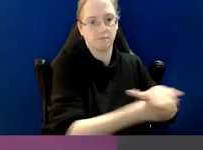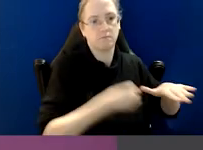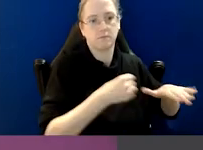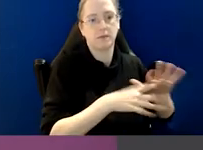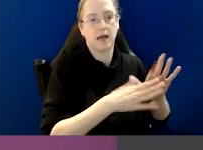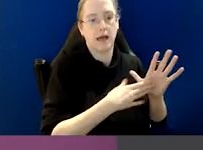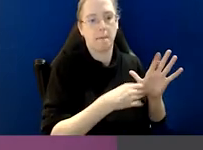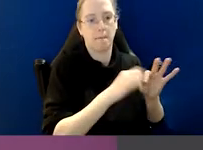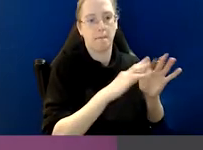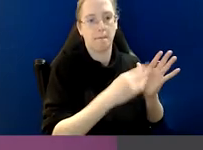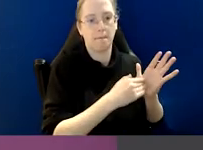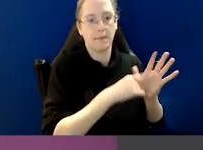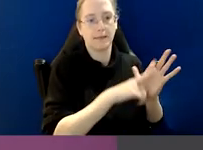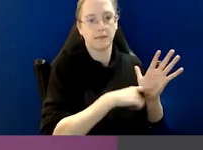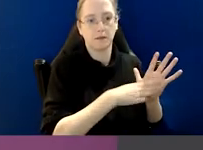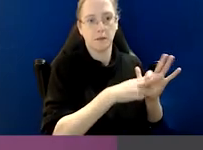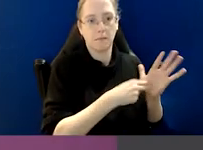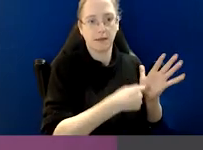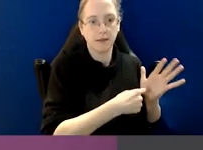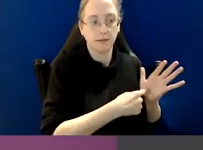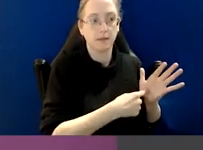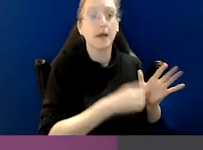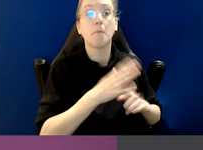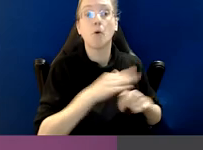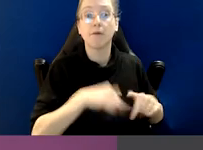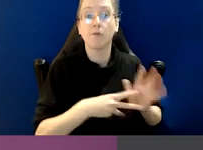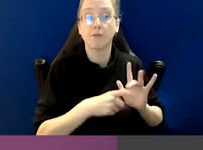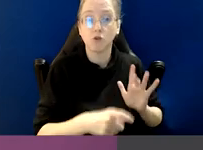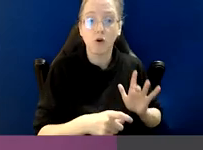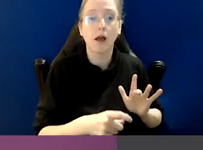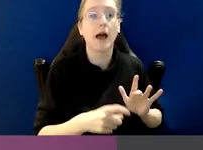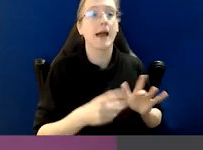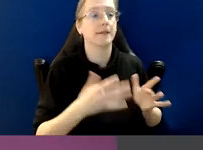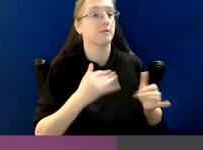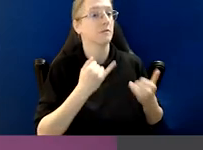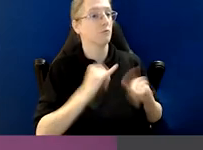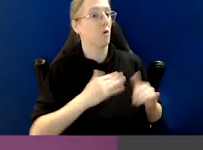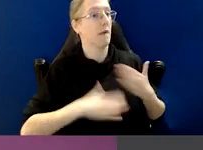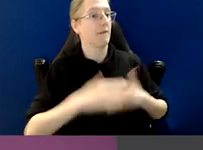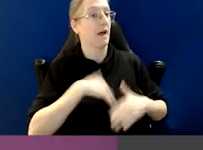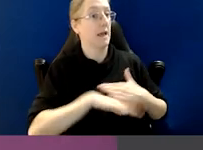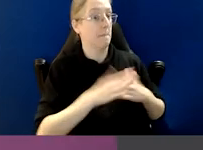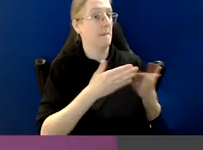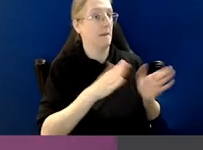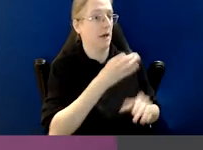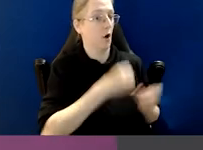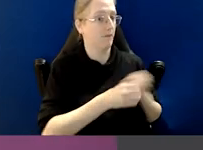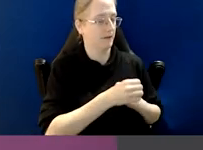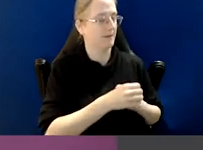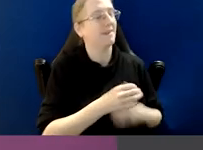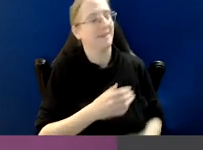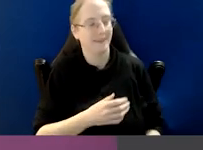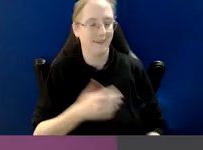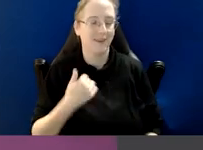A key one for Victoria is the offence of misconduct in public office. That's a common law offence, and it's a little confusing